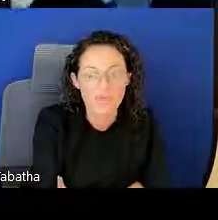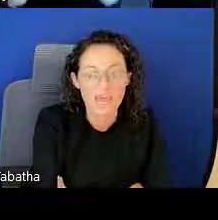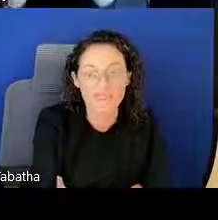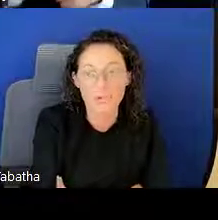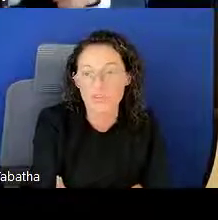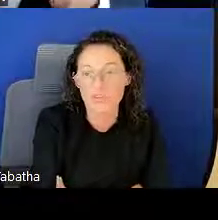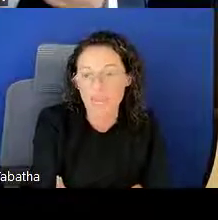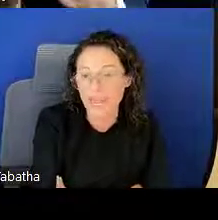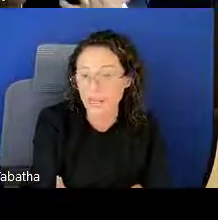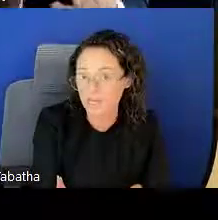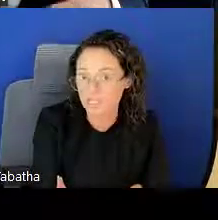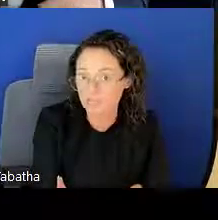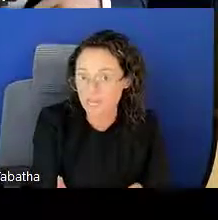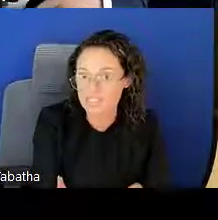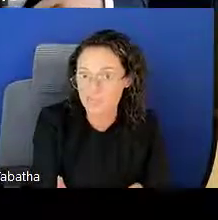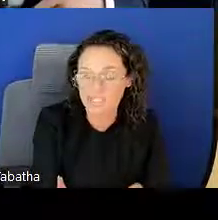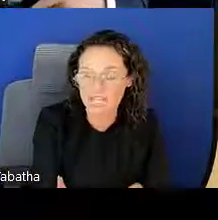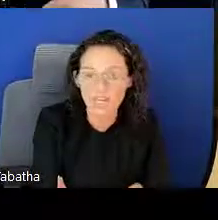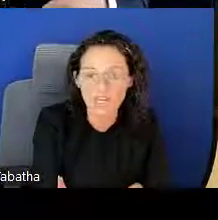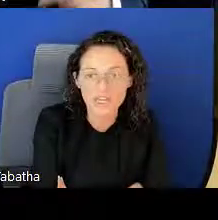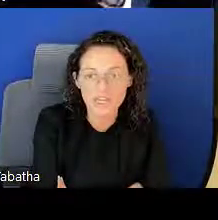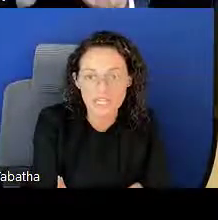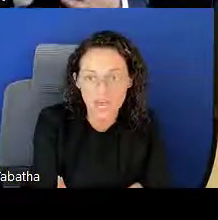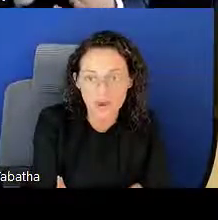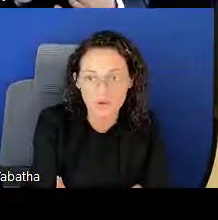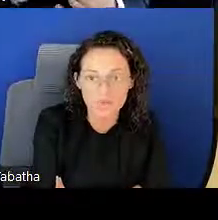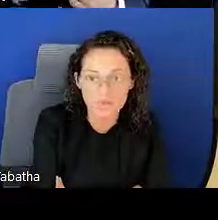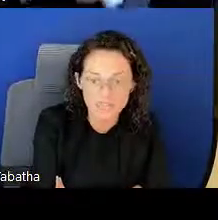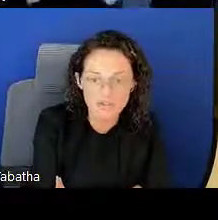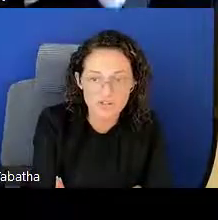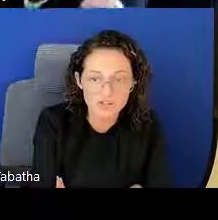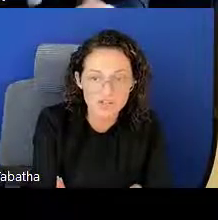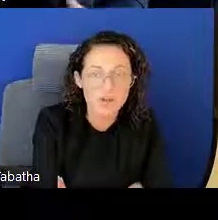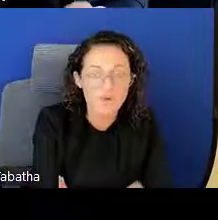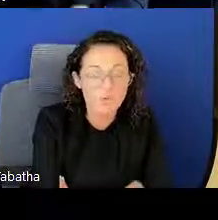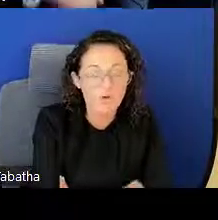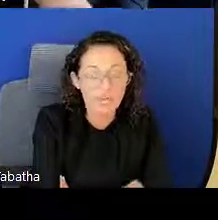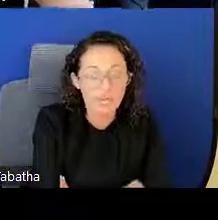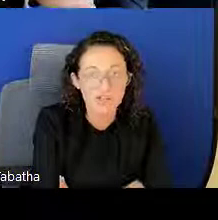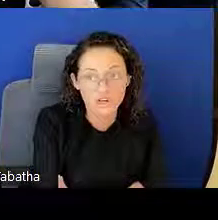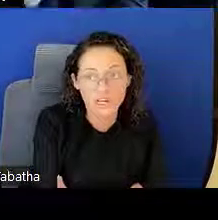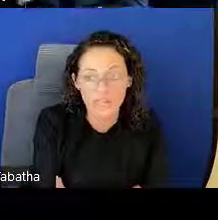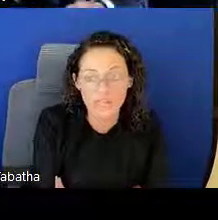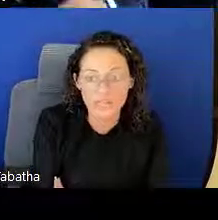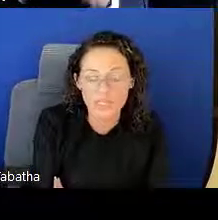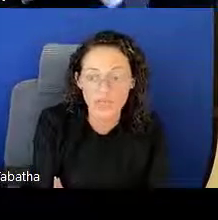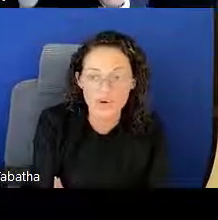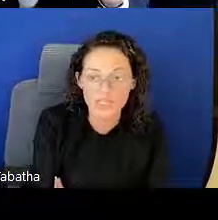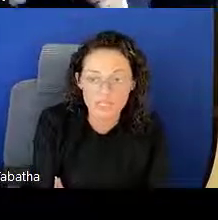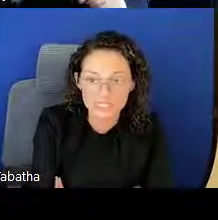We have more than 800, possibly 900 now, Ambassadors former and current LRP awardees